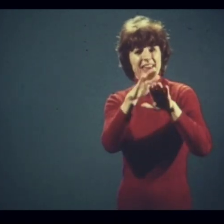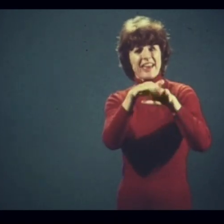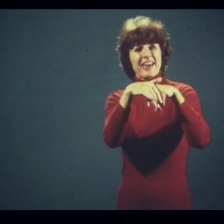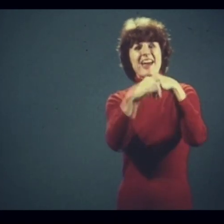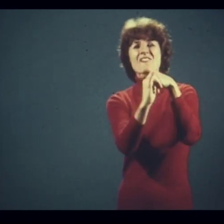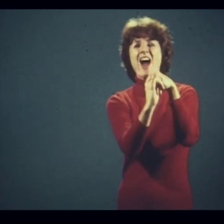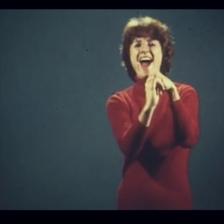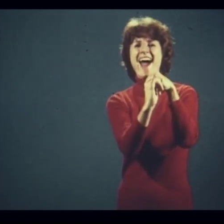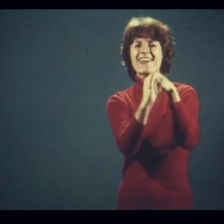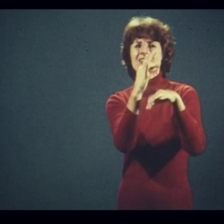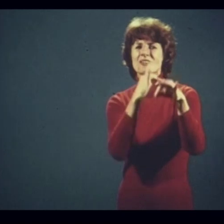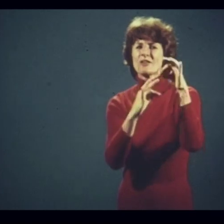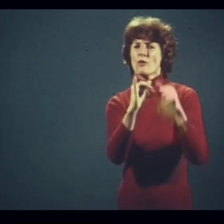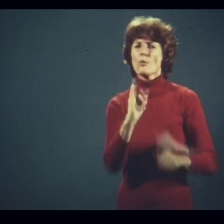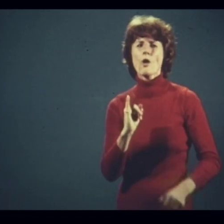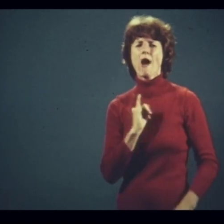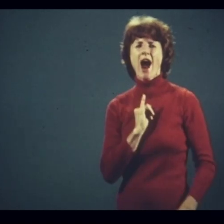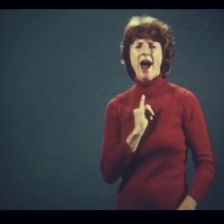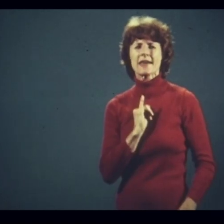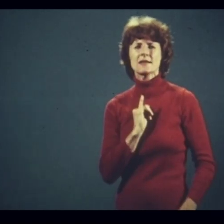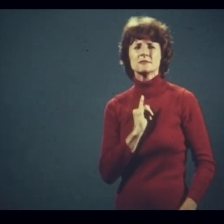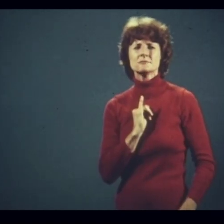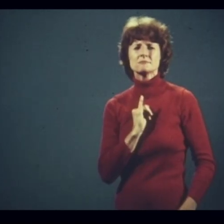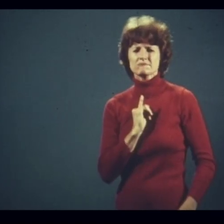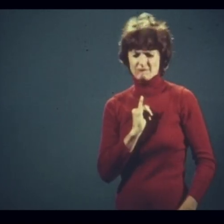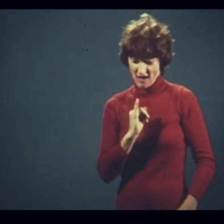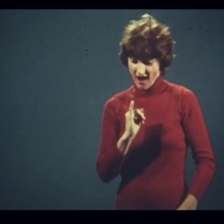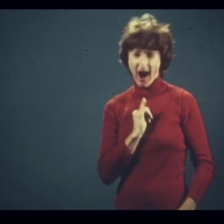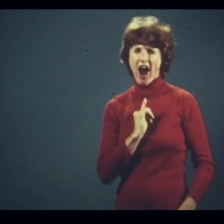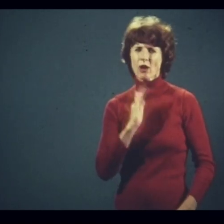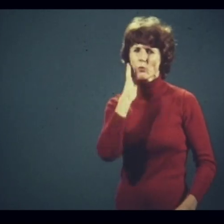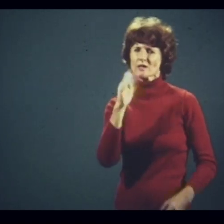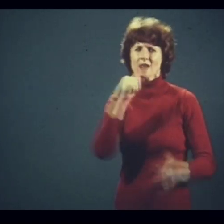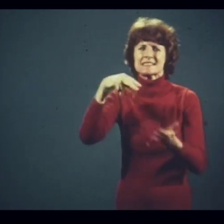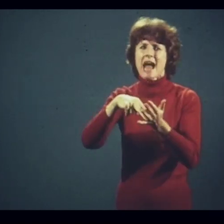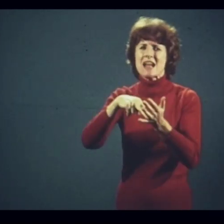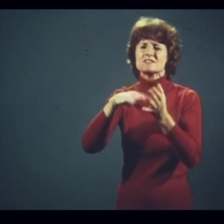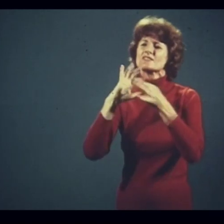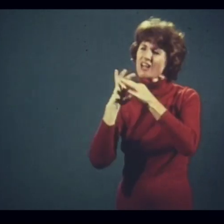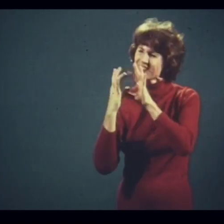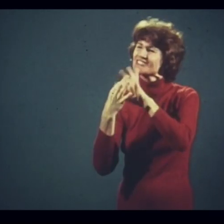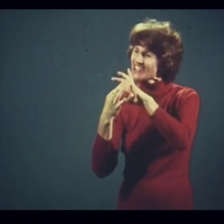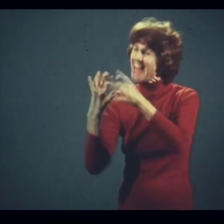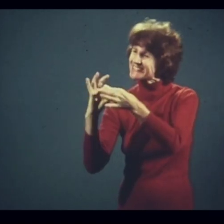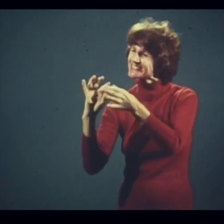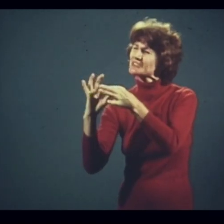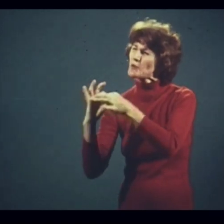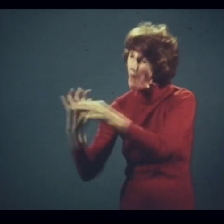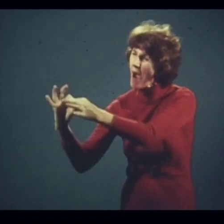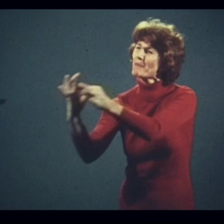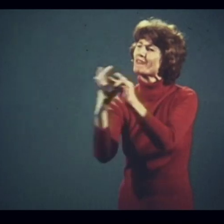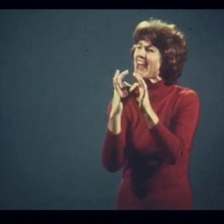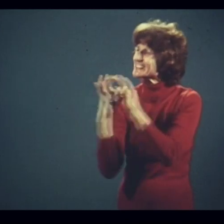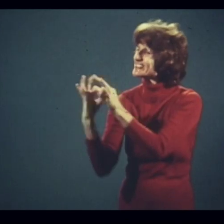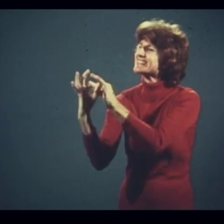If I were I I would not stand chained to cooperation